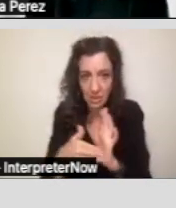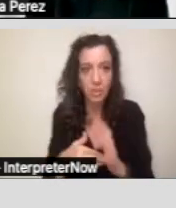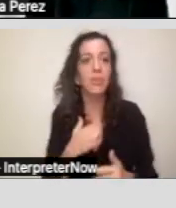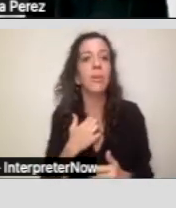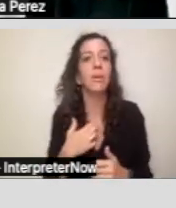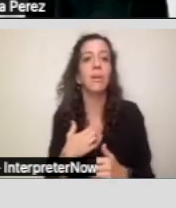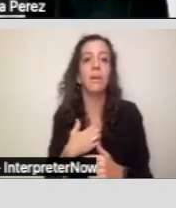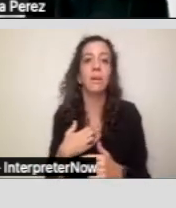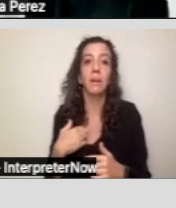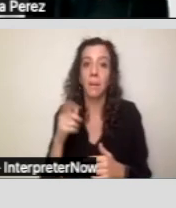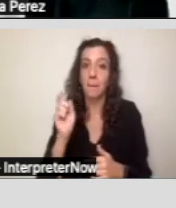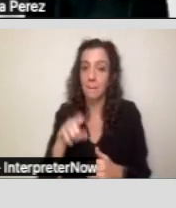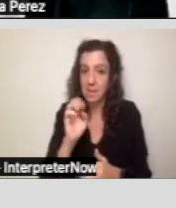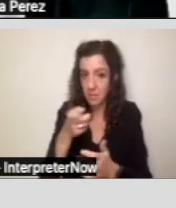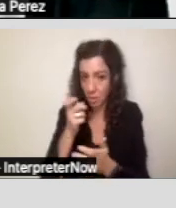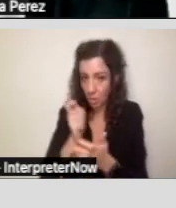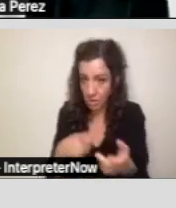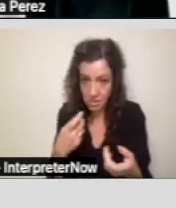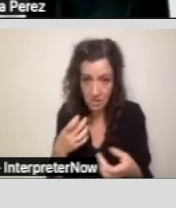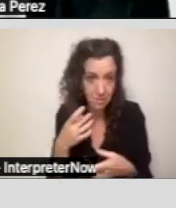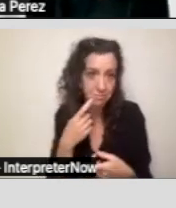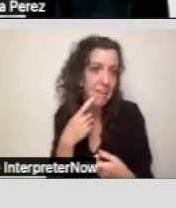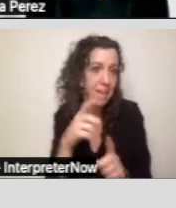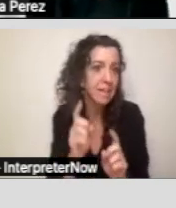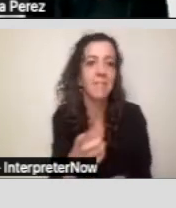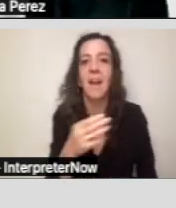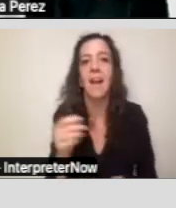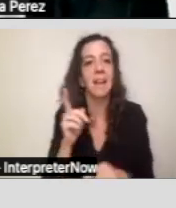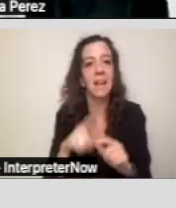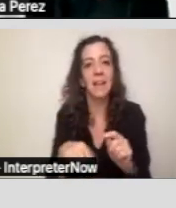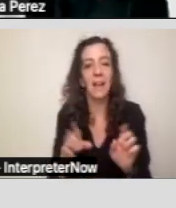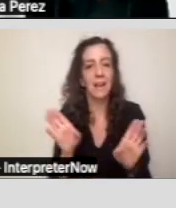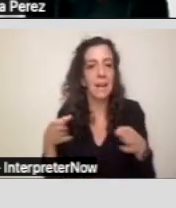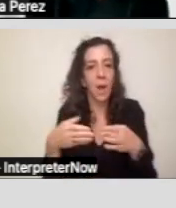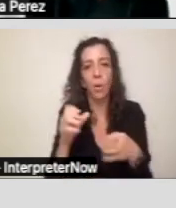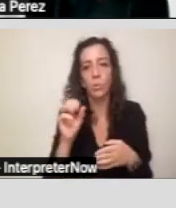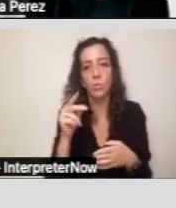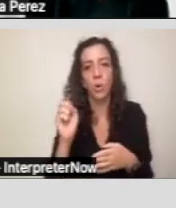It must be cost-effective and it cannot narrow the scope of the Lanterman Act entitlement